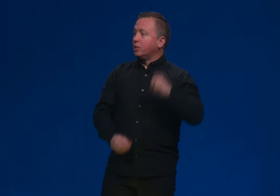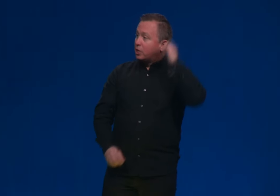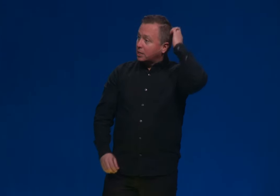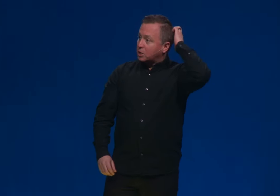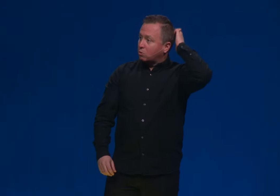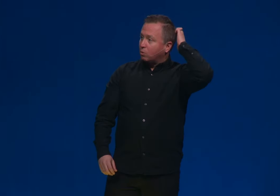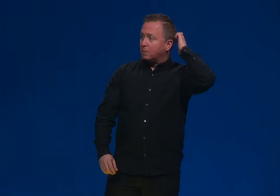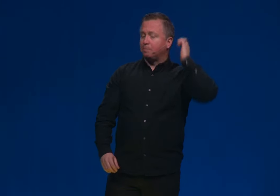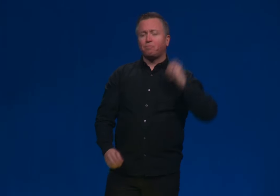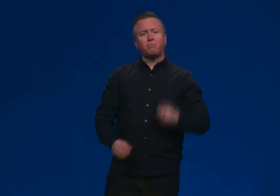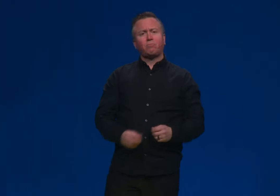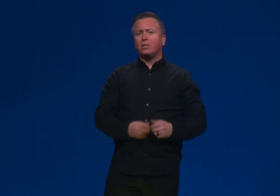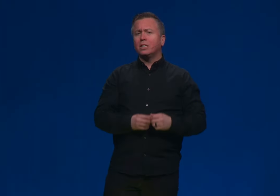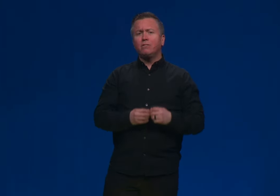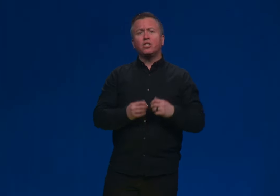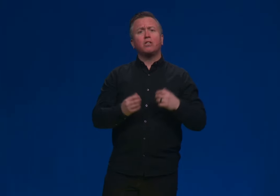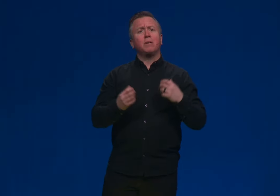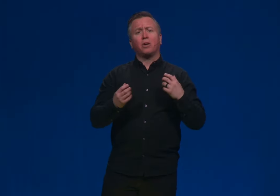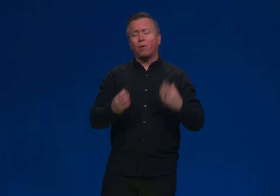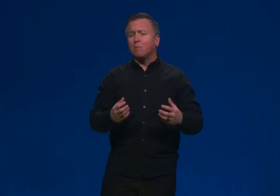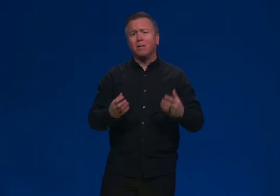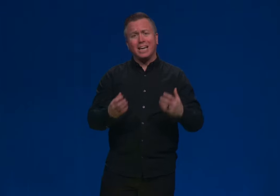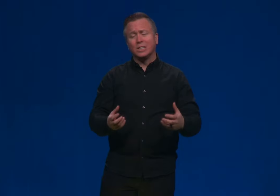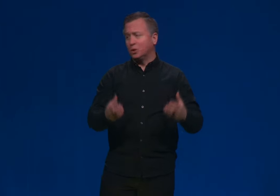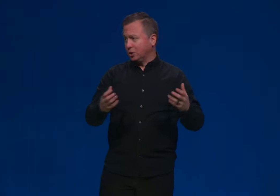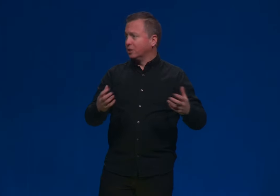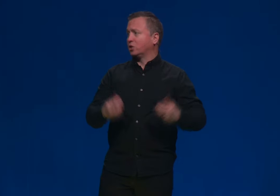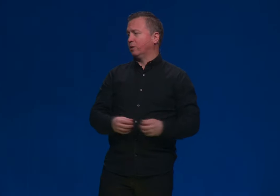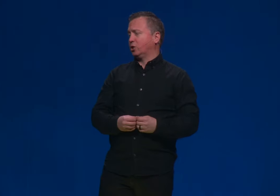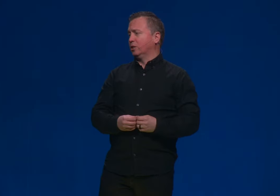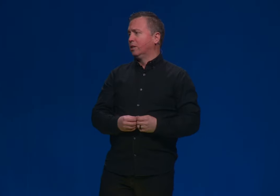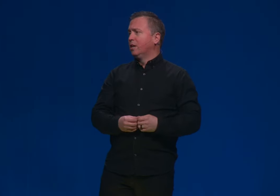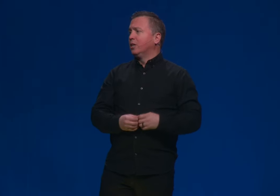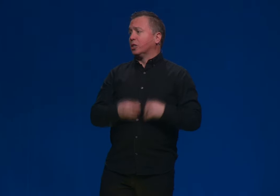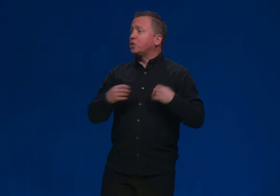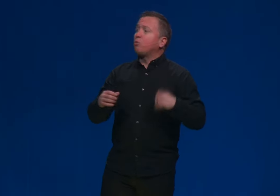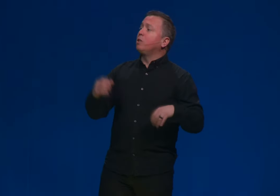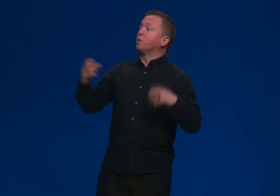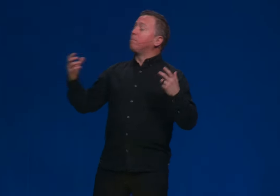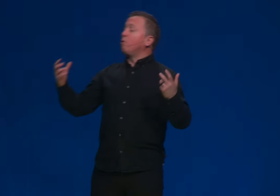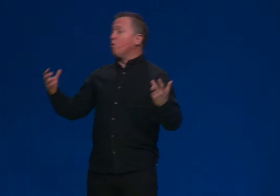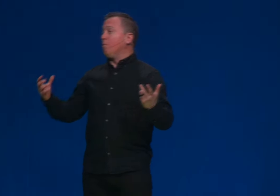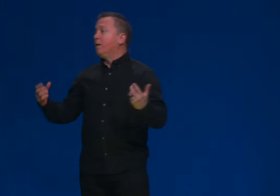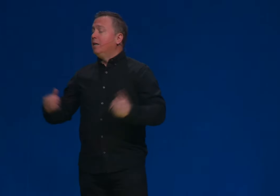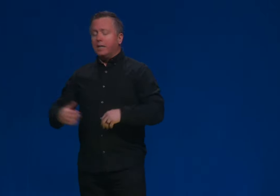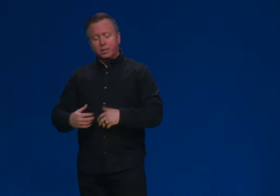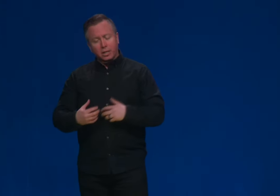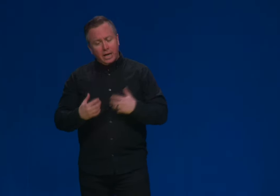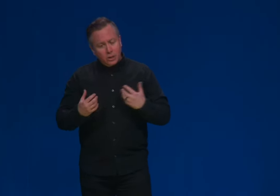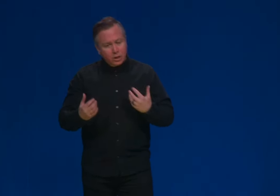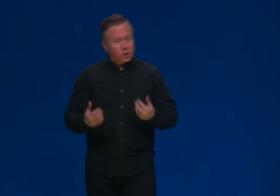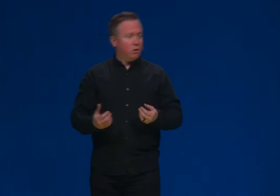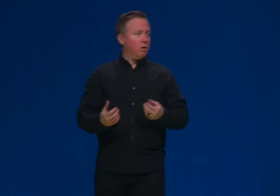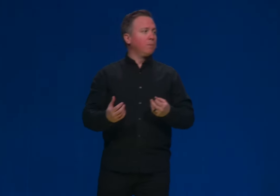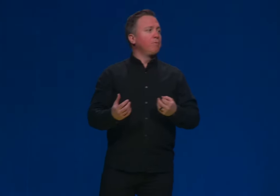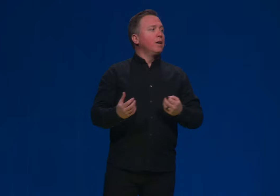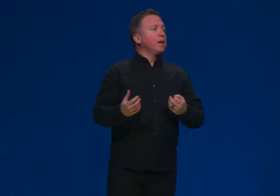And Genesis one gives us some incredible answers into this question. Genesis one is a poem. It is an ancient song.